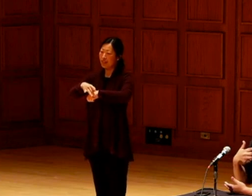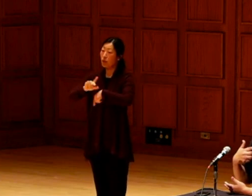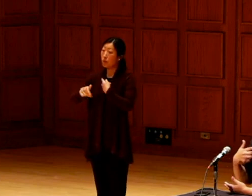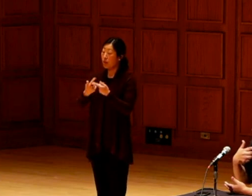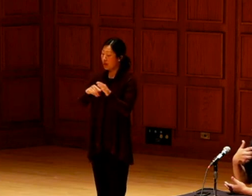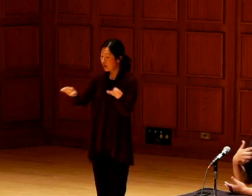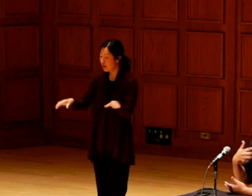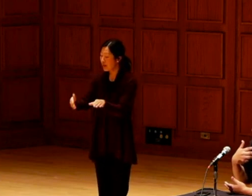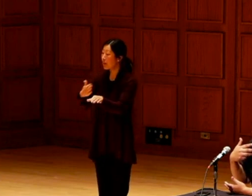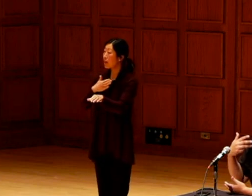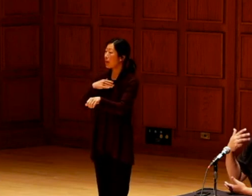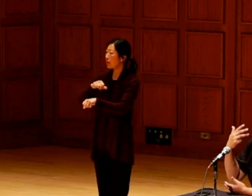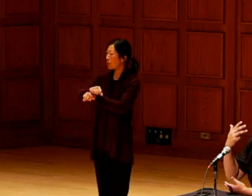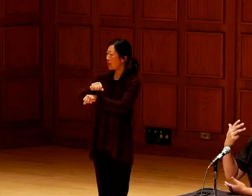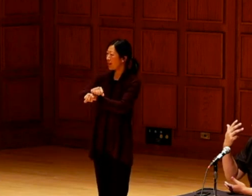Exactly. It is medicine.